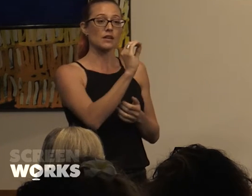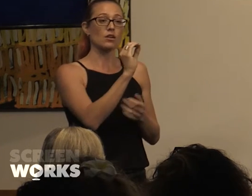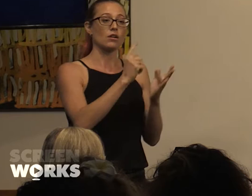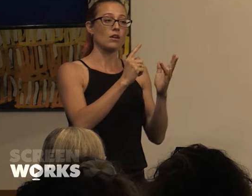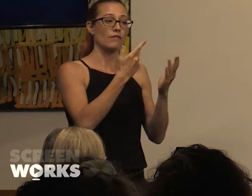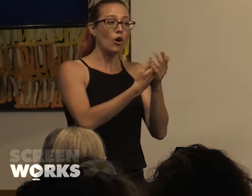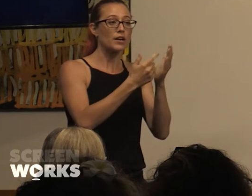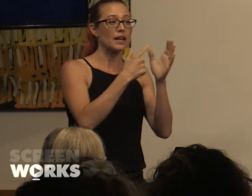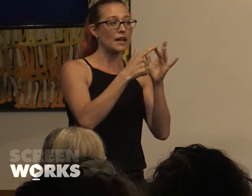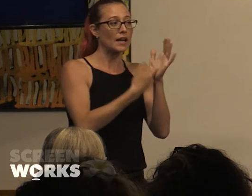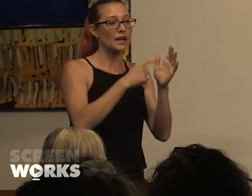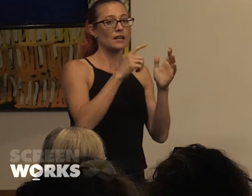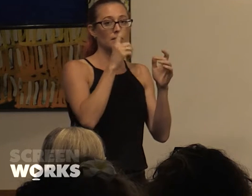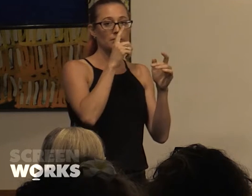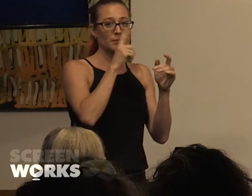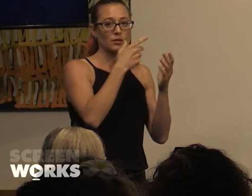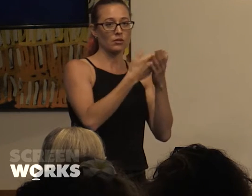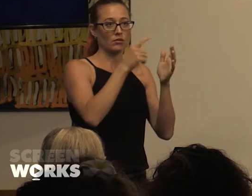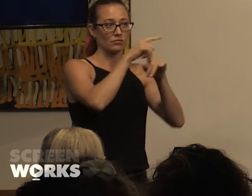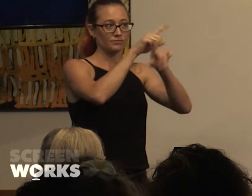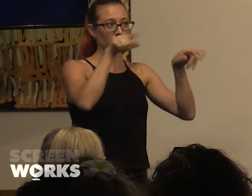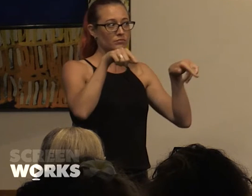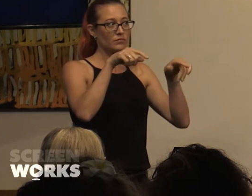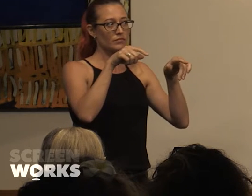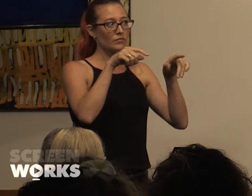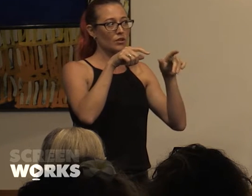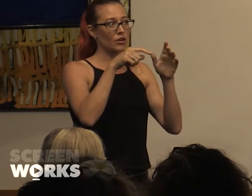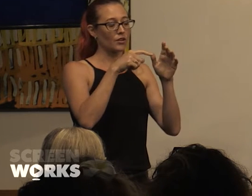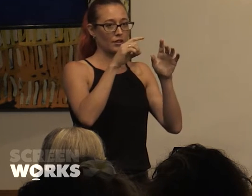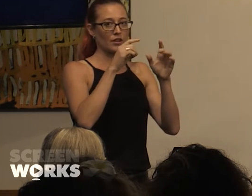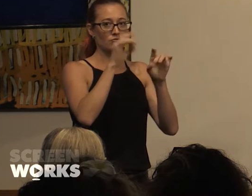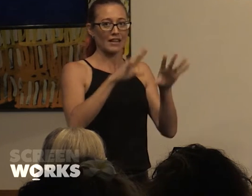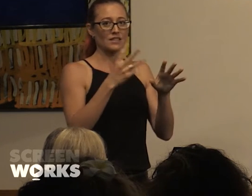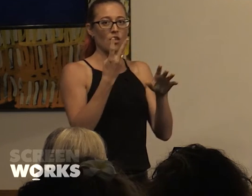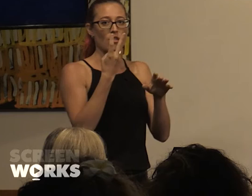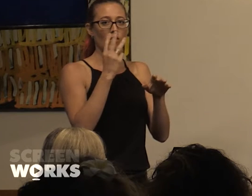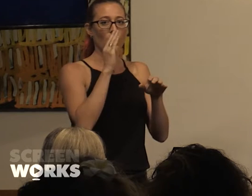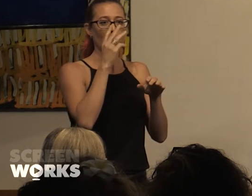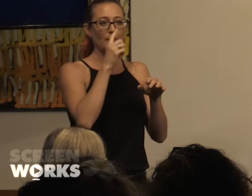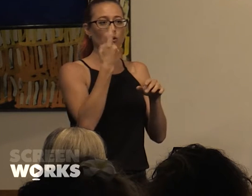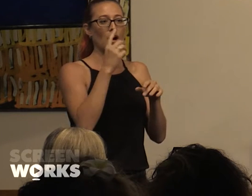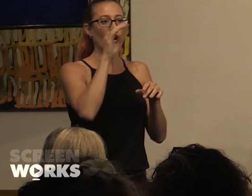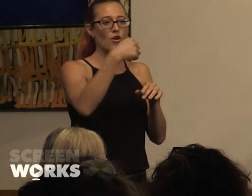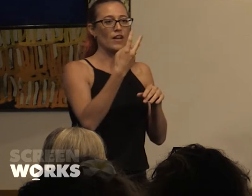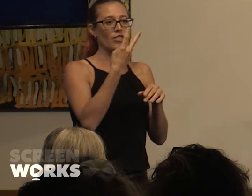talent on radio across Australia is 35 + white, male. So when you're thinking about your